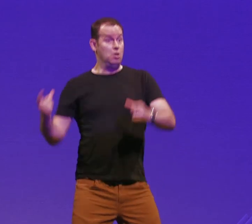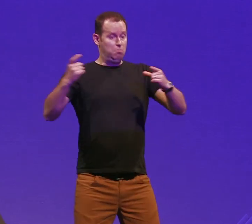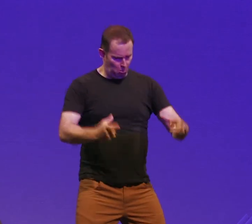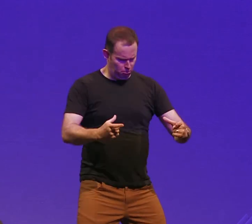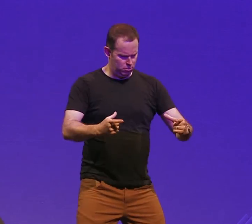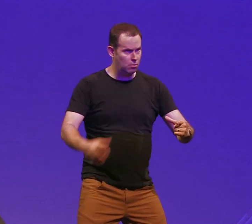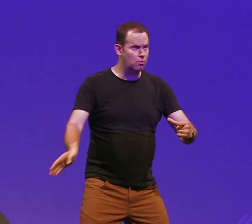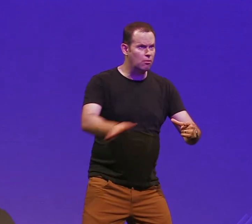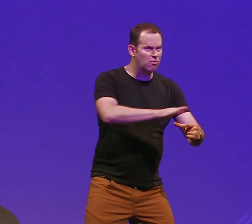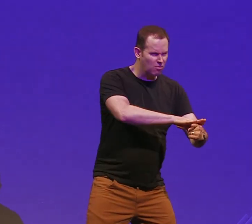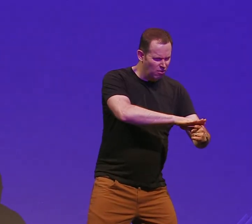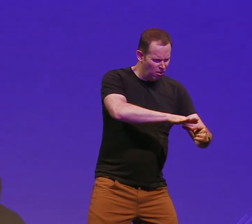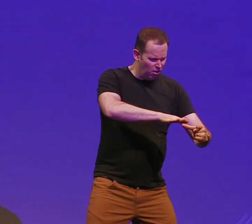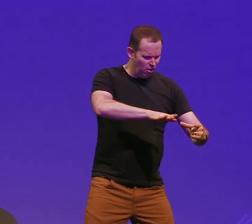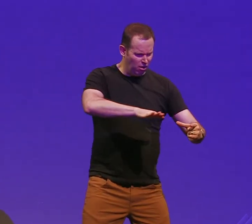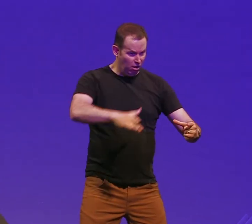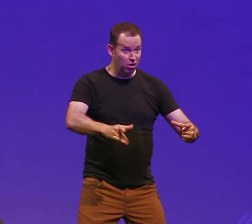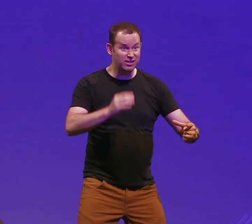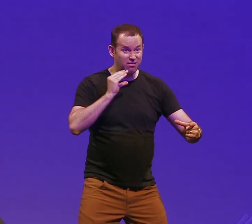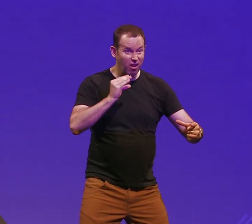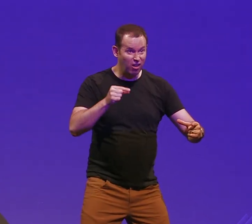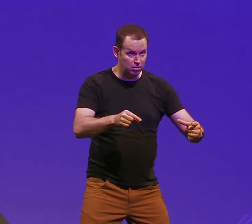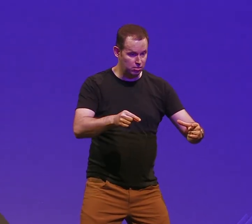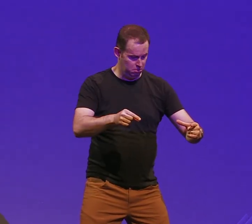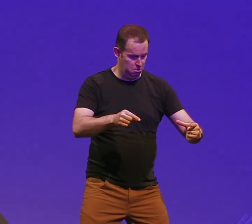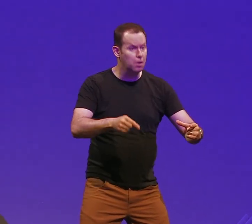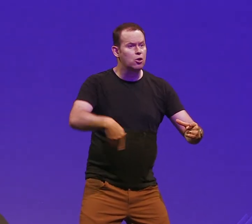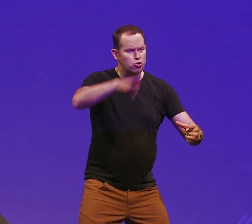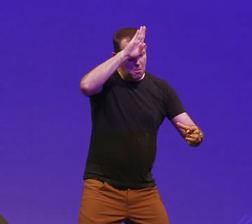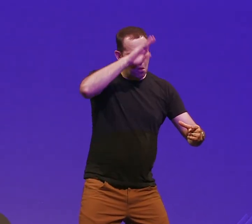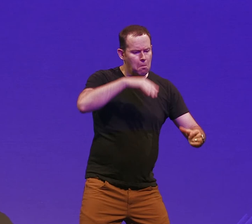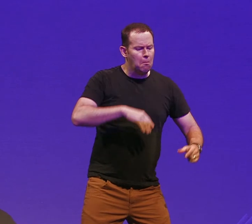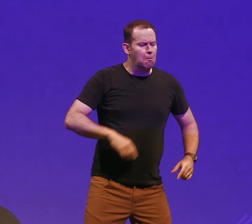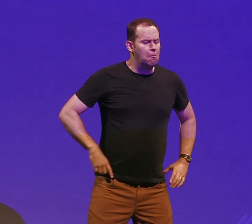good cigar so the Wiener brings over a box of cigars bites his cheek